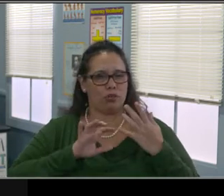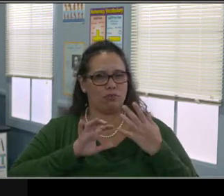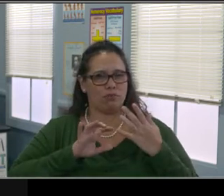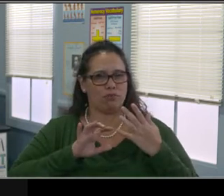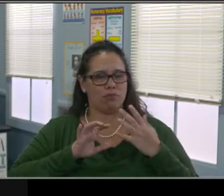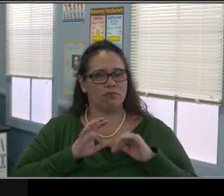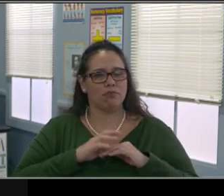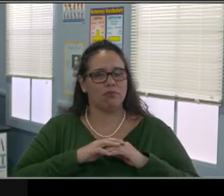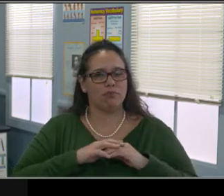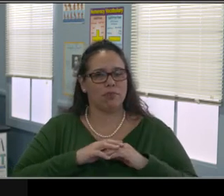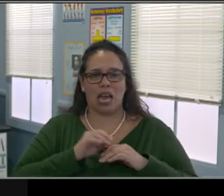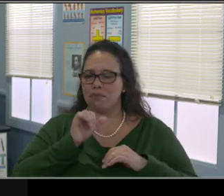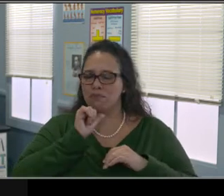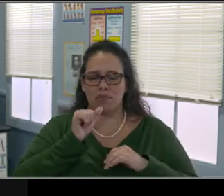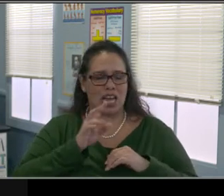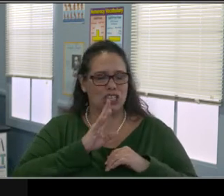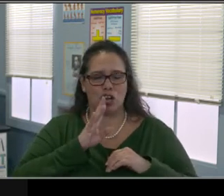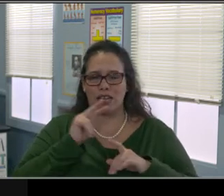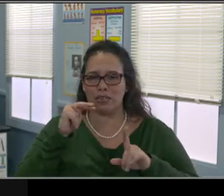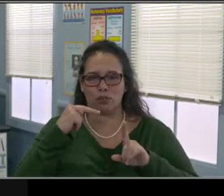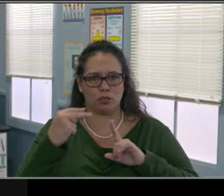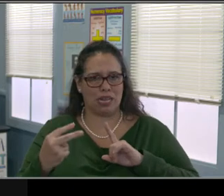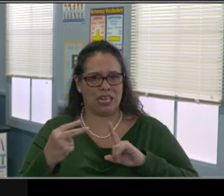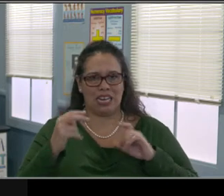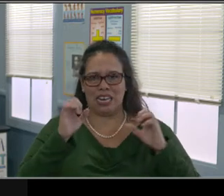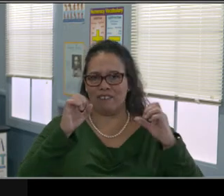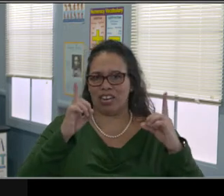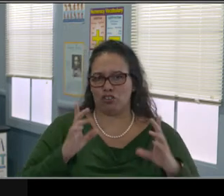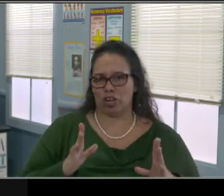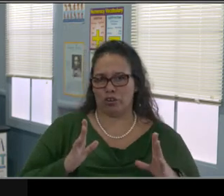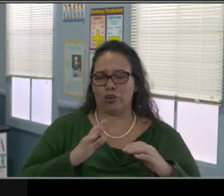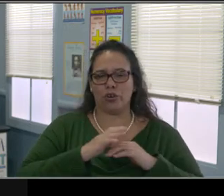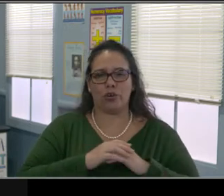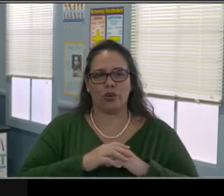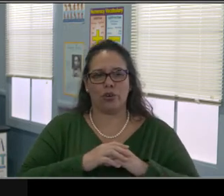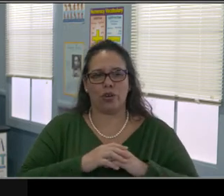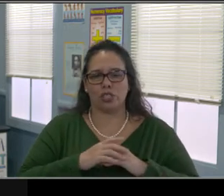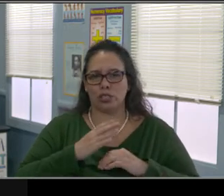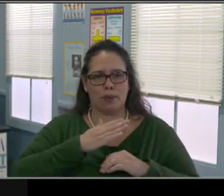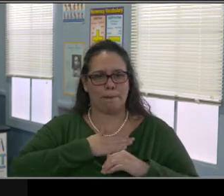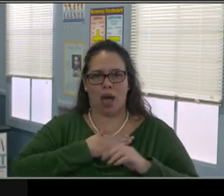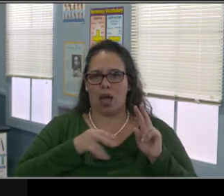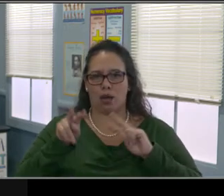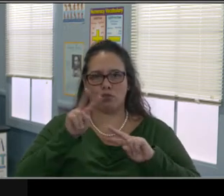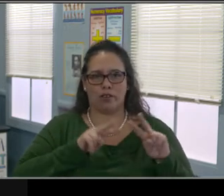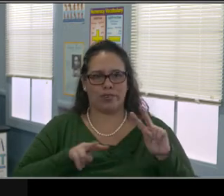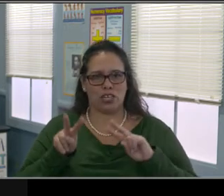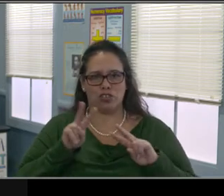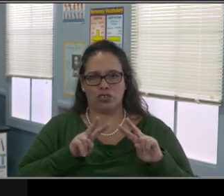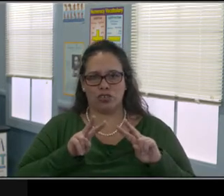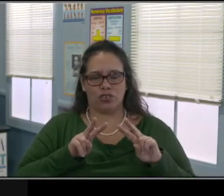in terms of education. And I'm not talking about when the teacher's talking, I'm talking about the interaction.